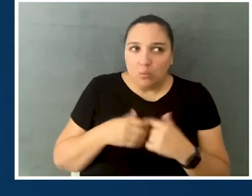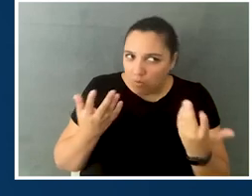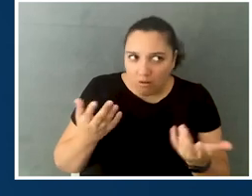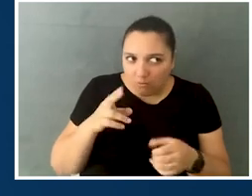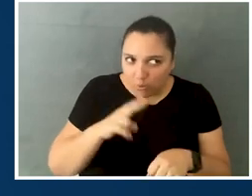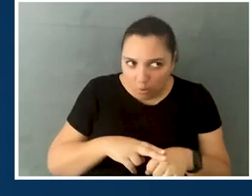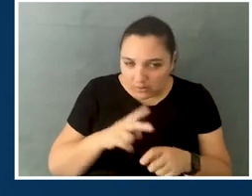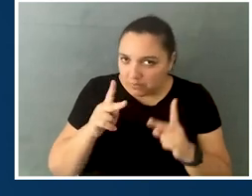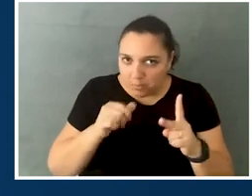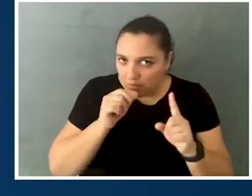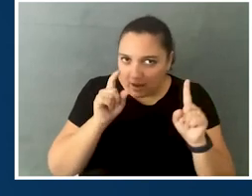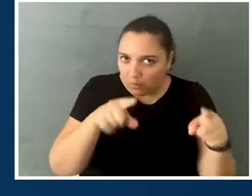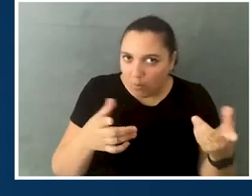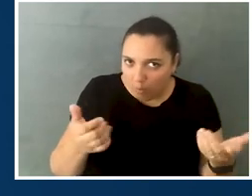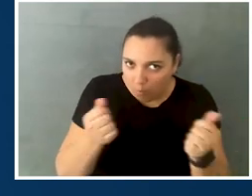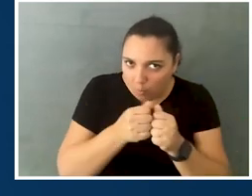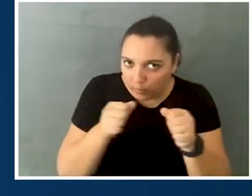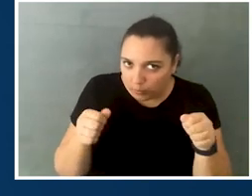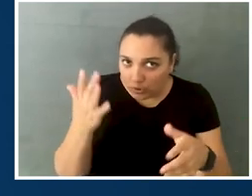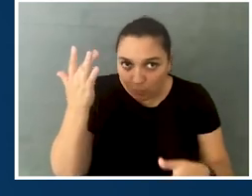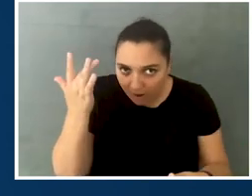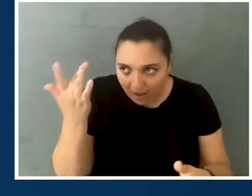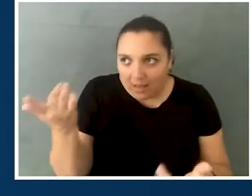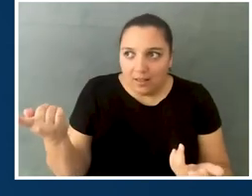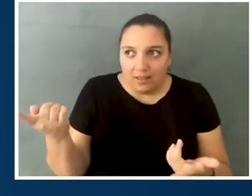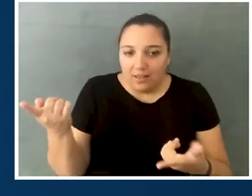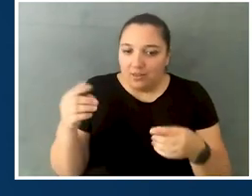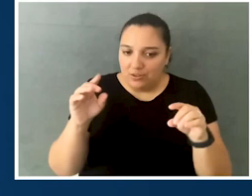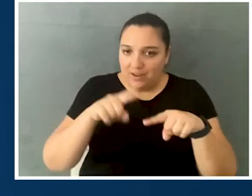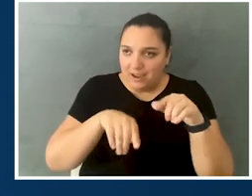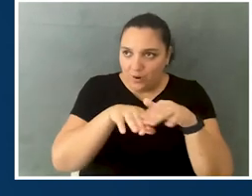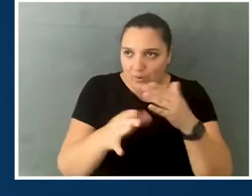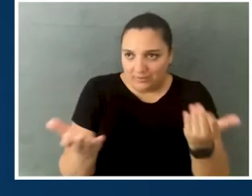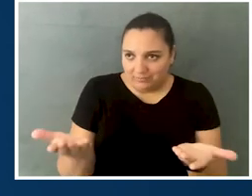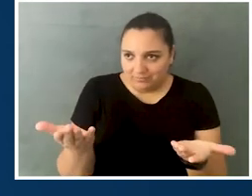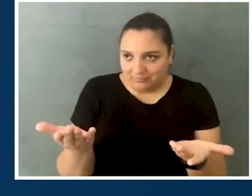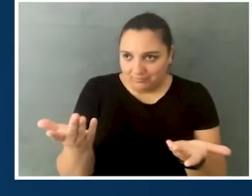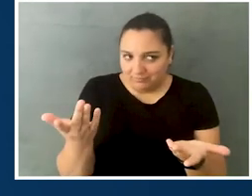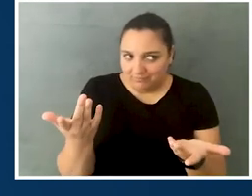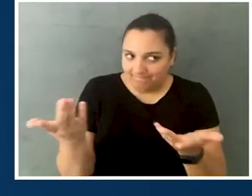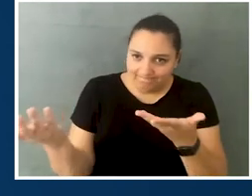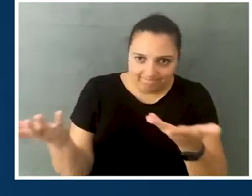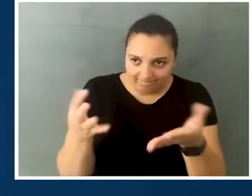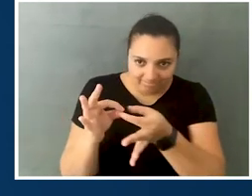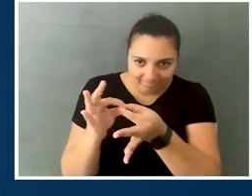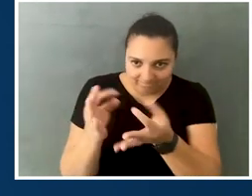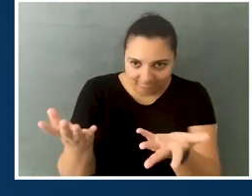Well, no, of course. They're not able. They're not coming here because they're not able to get in. What has been your experience in